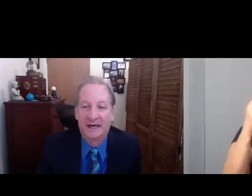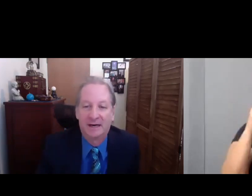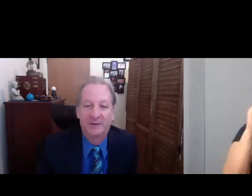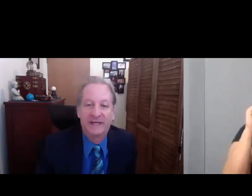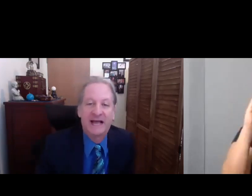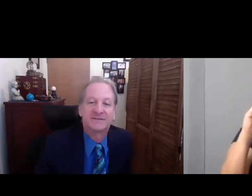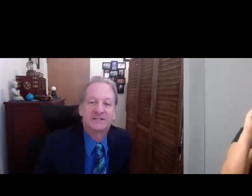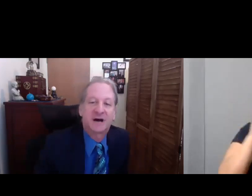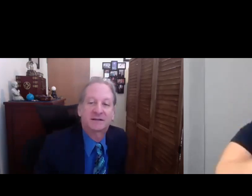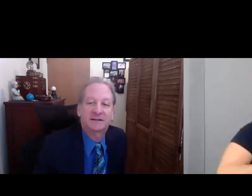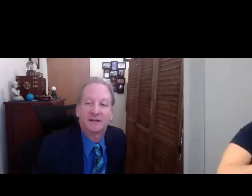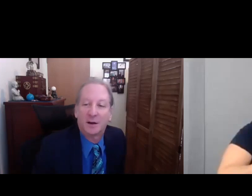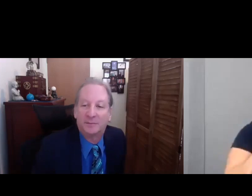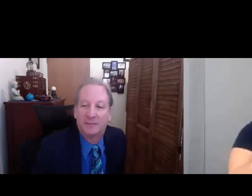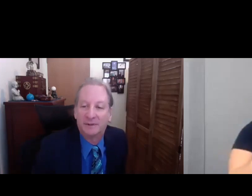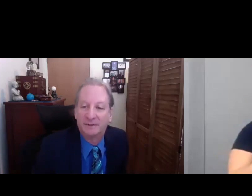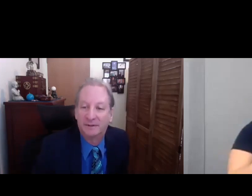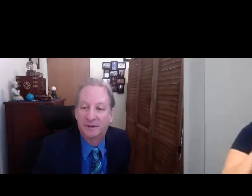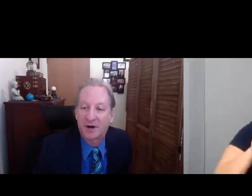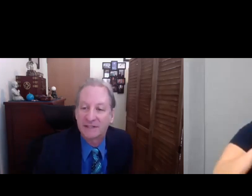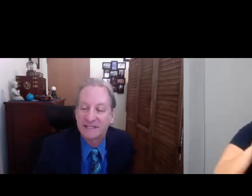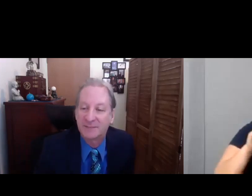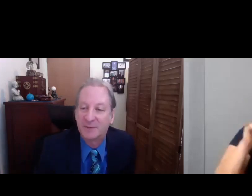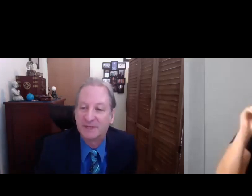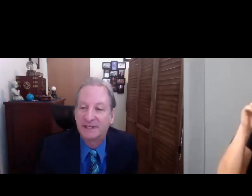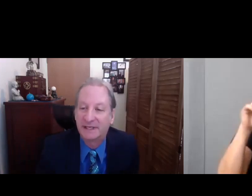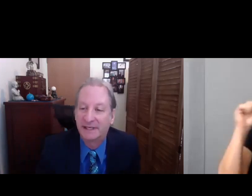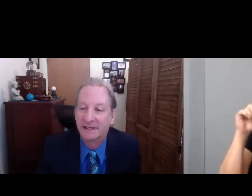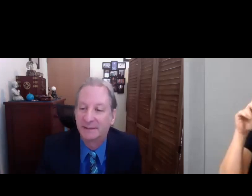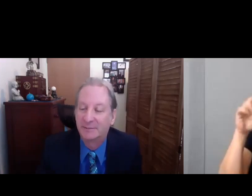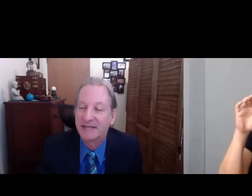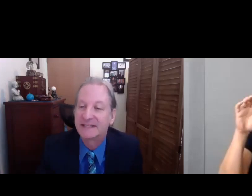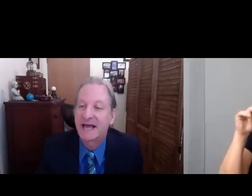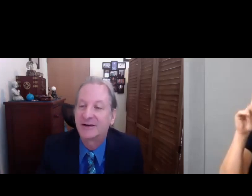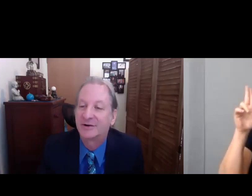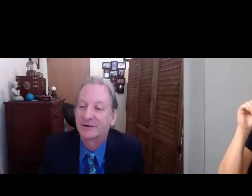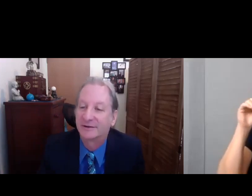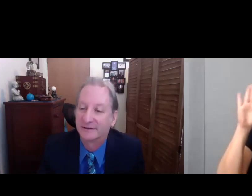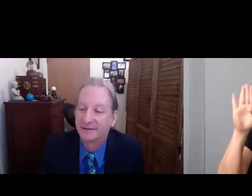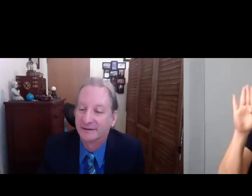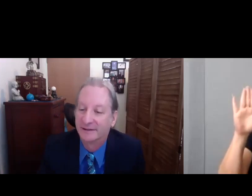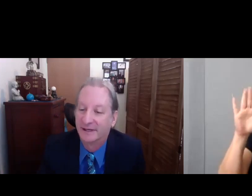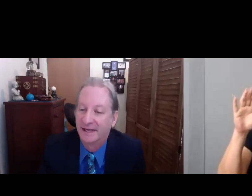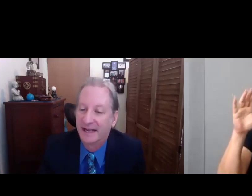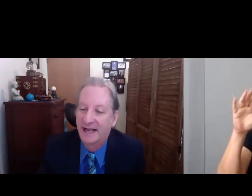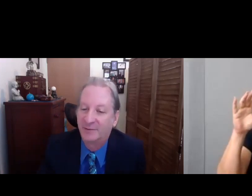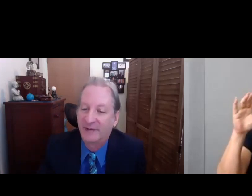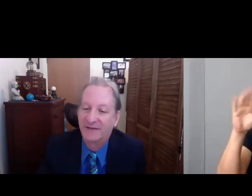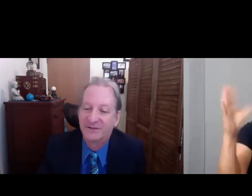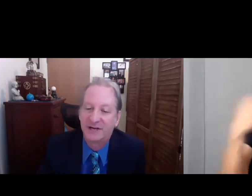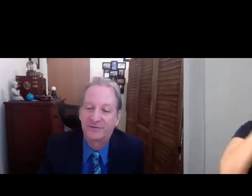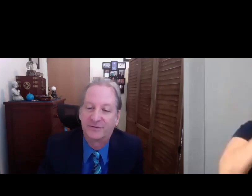We have Scott Klumb, Autism Ability, Best Editor. And we have Jennifer Masumba.